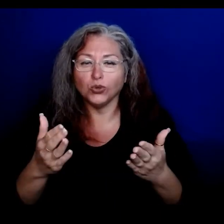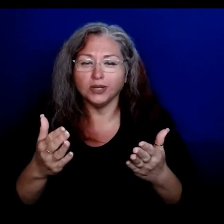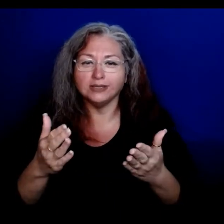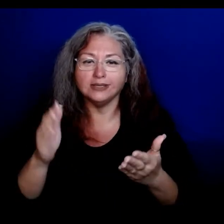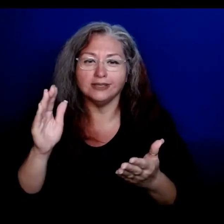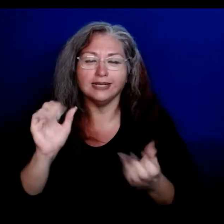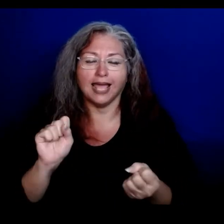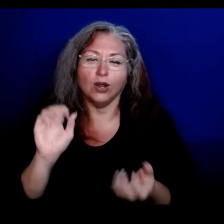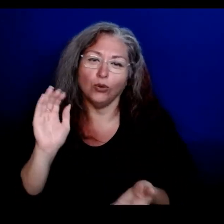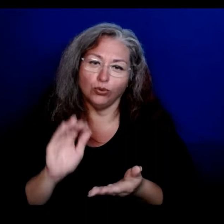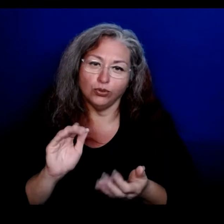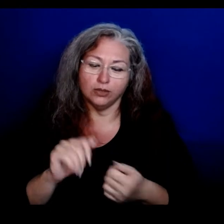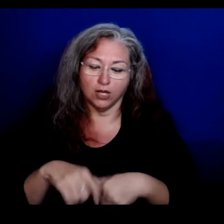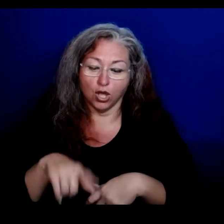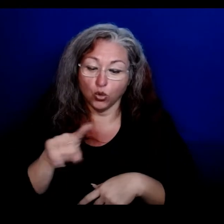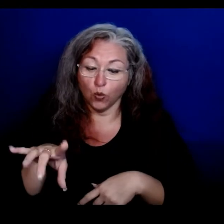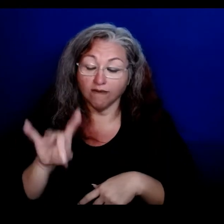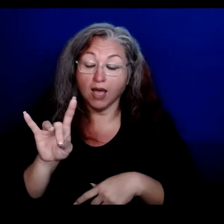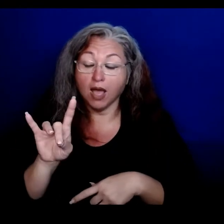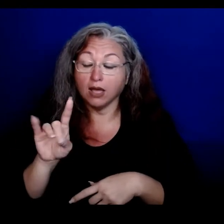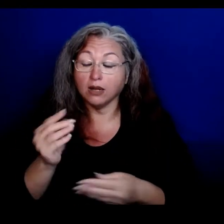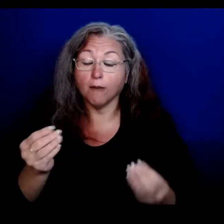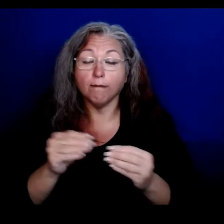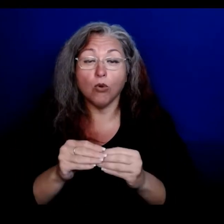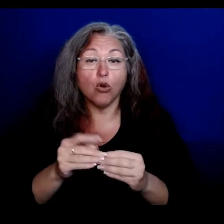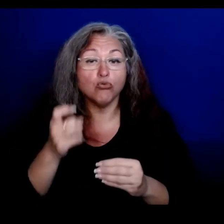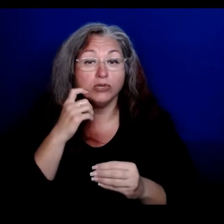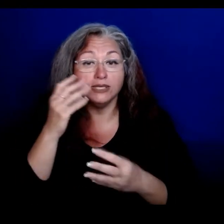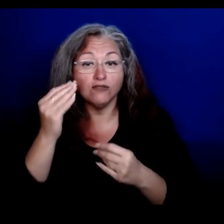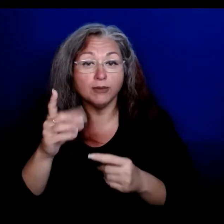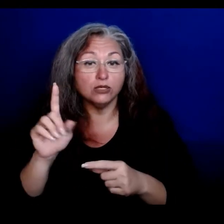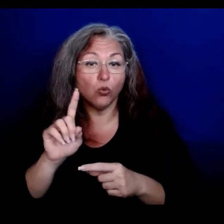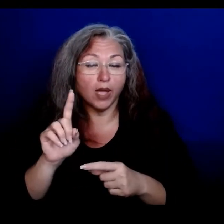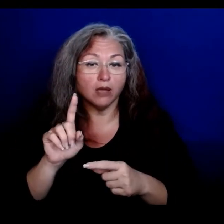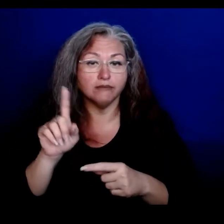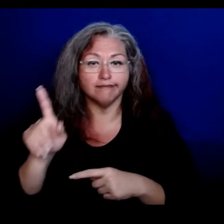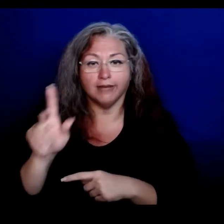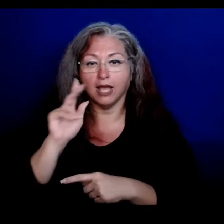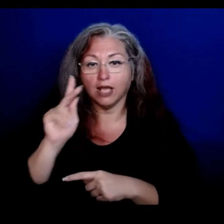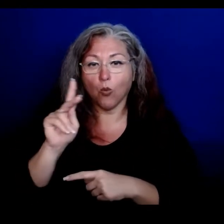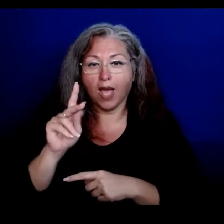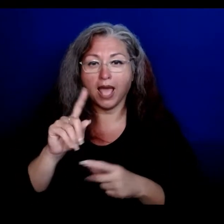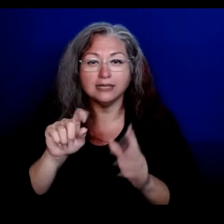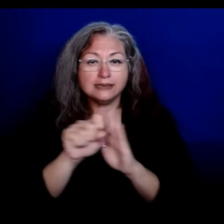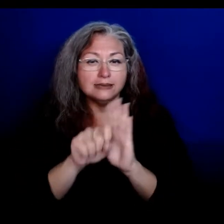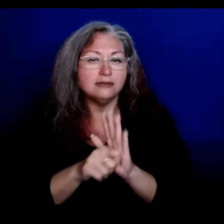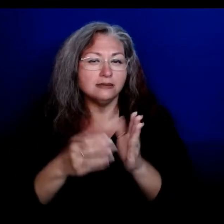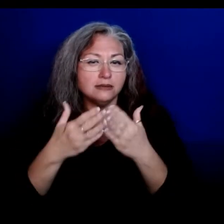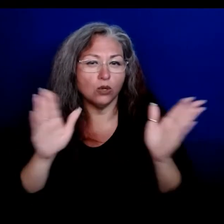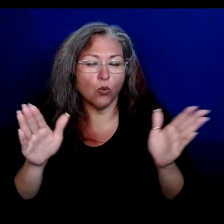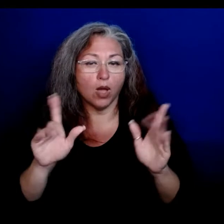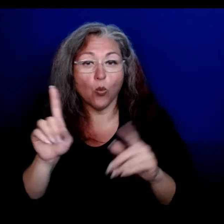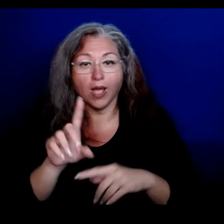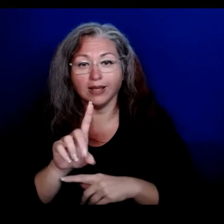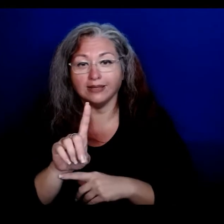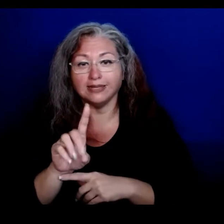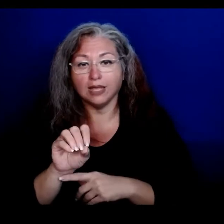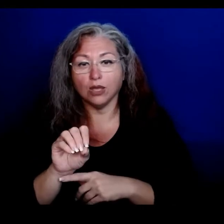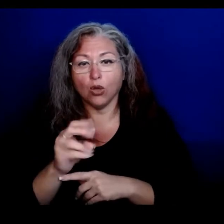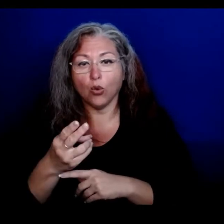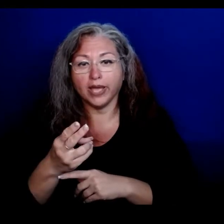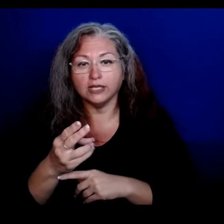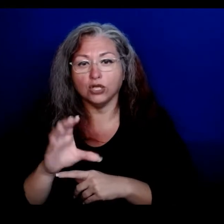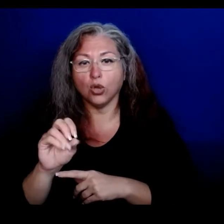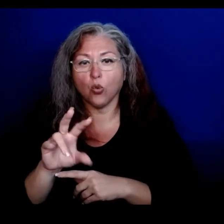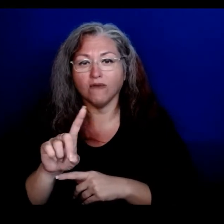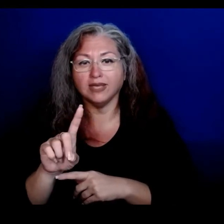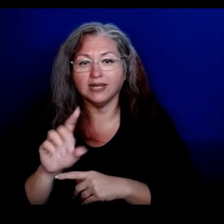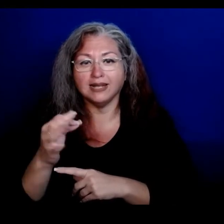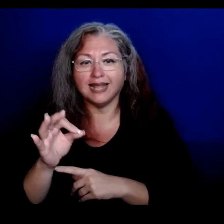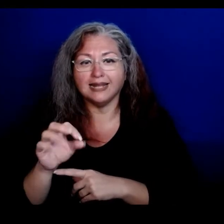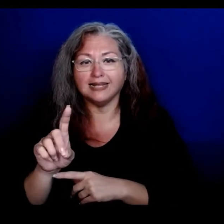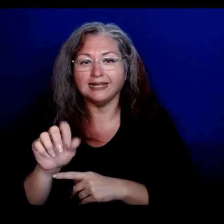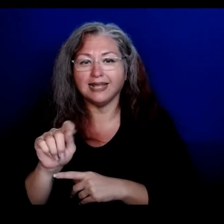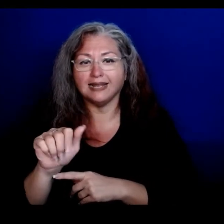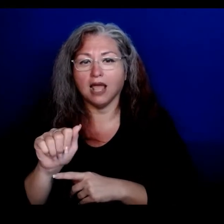You can find the latest information about cases on Kauai and statewide on the Department of Health’s COVID-19 data portal.